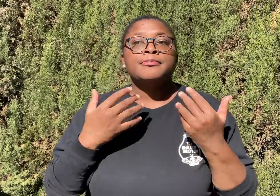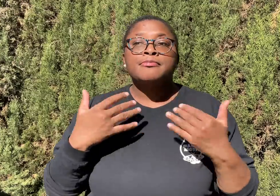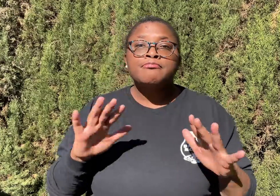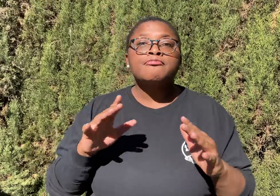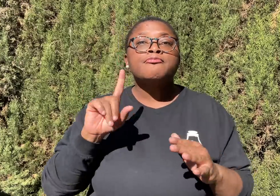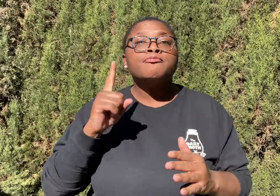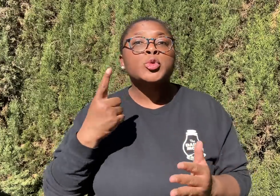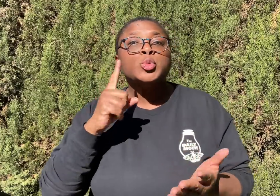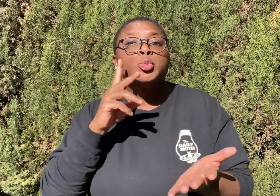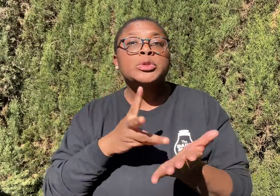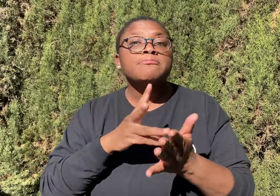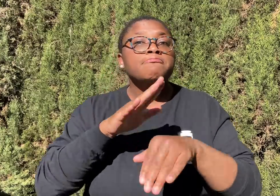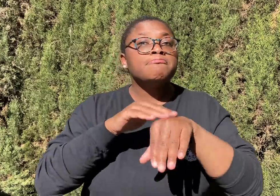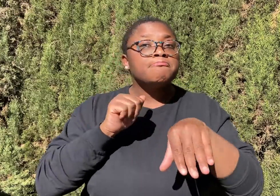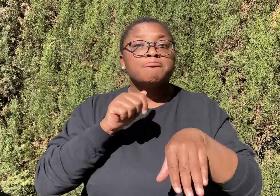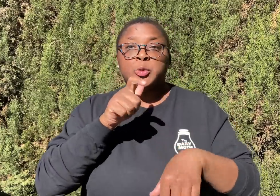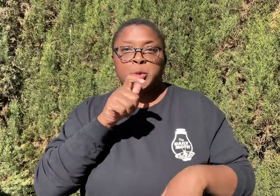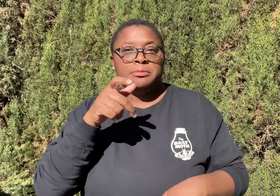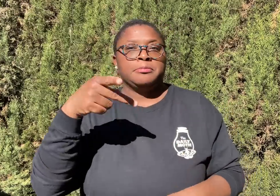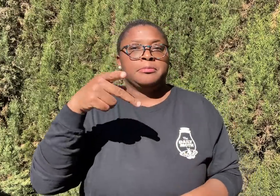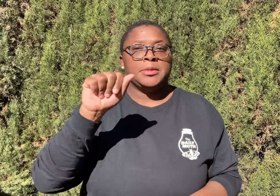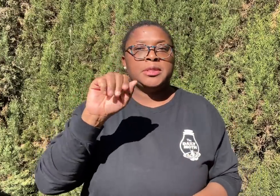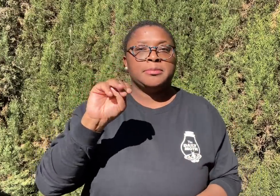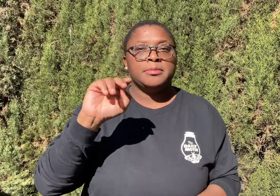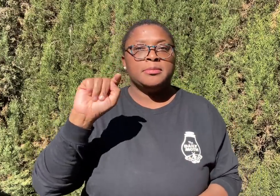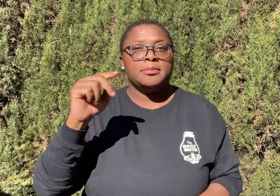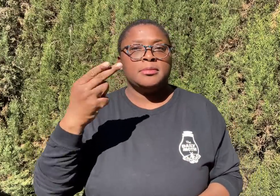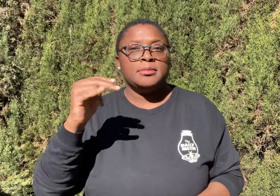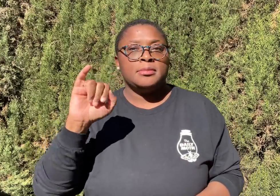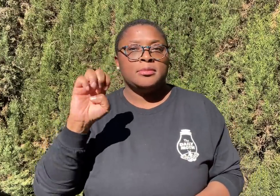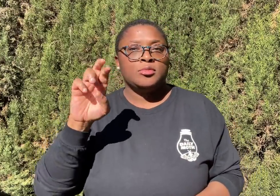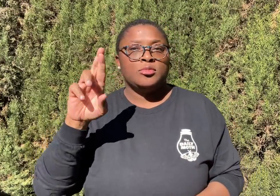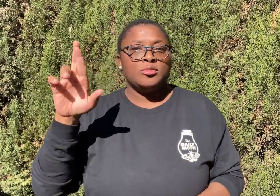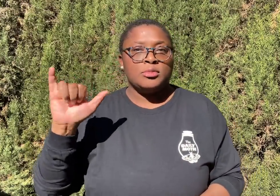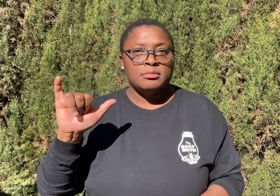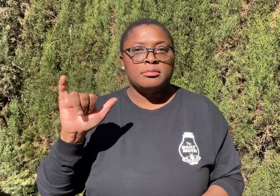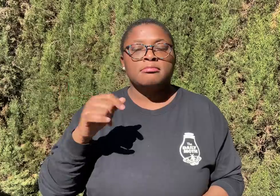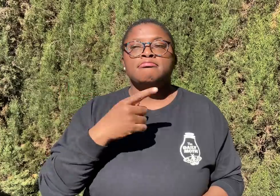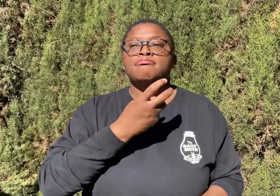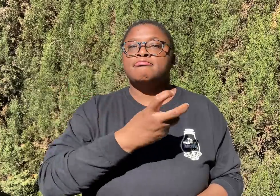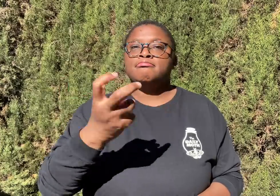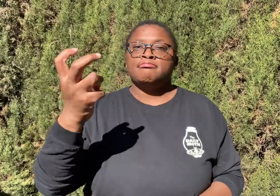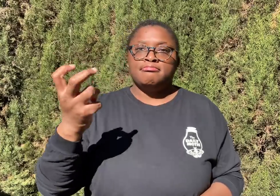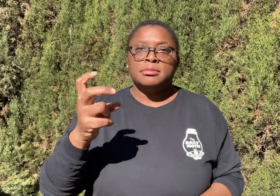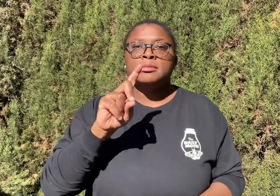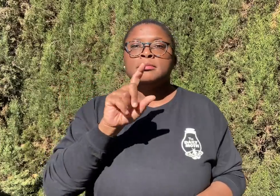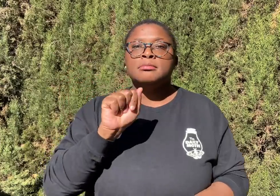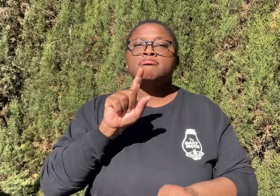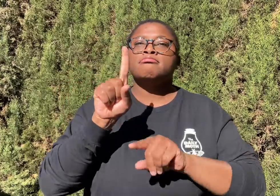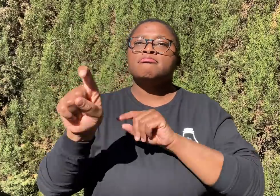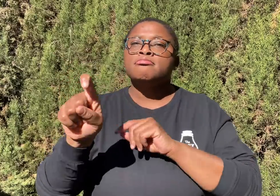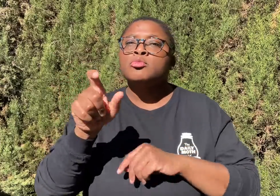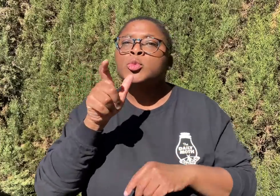The first witness who was called is Pam Thierry. She sat on the witness box.